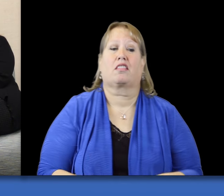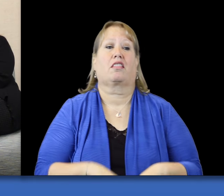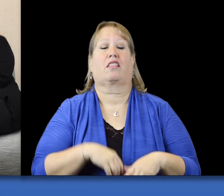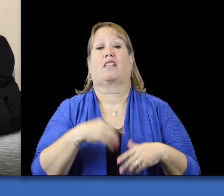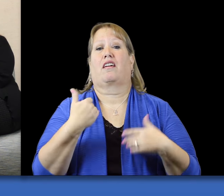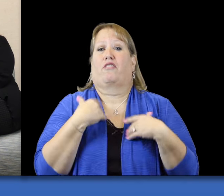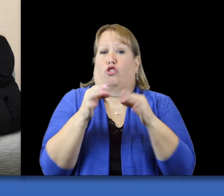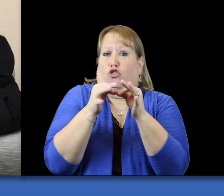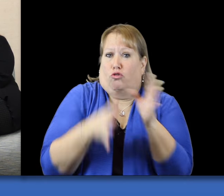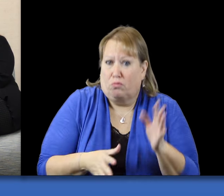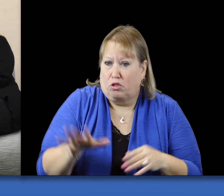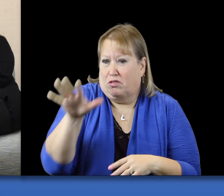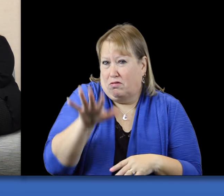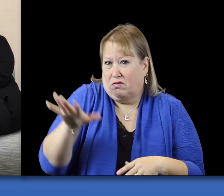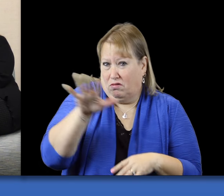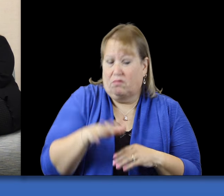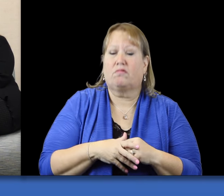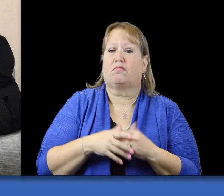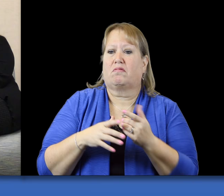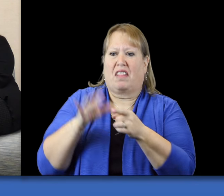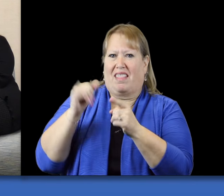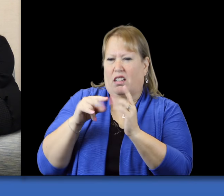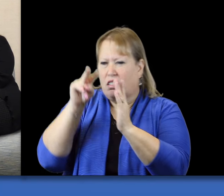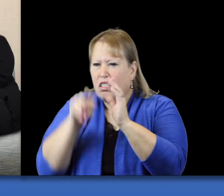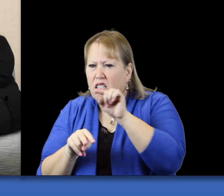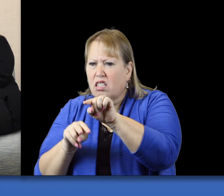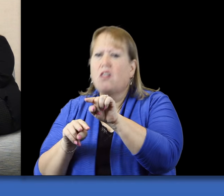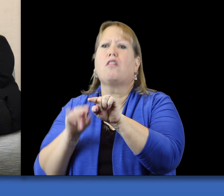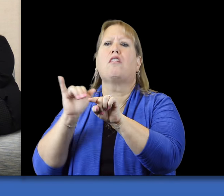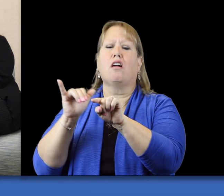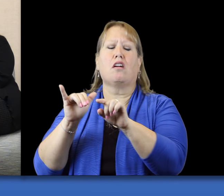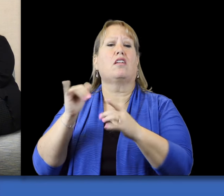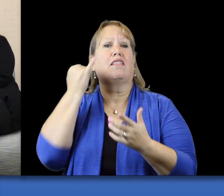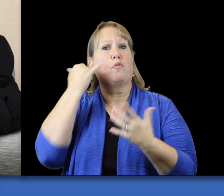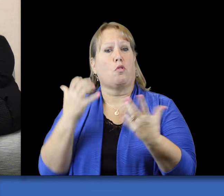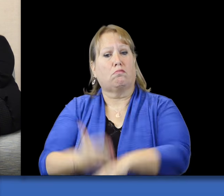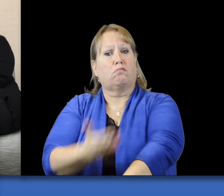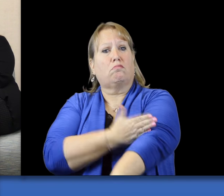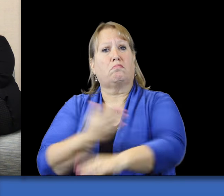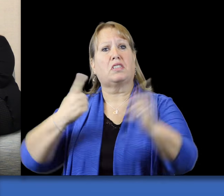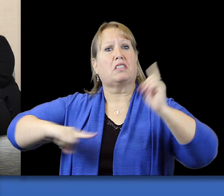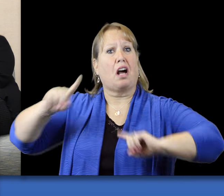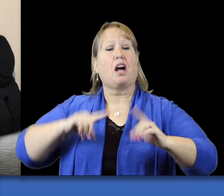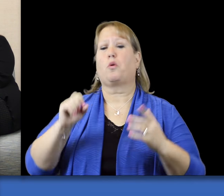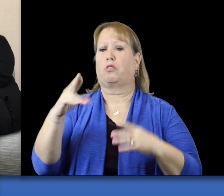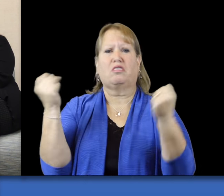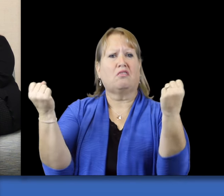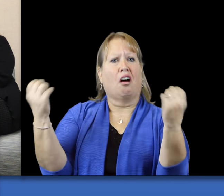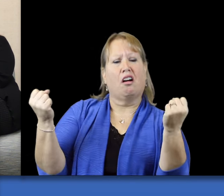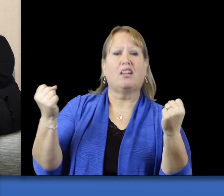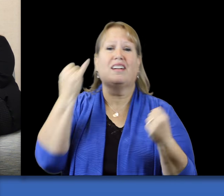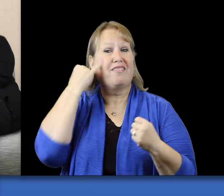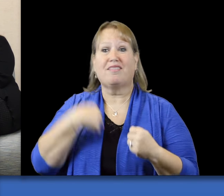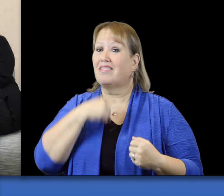Here's an interpreter area for people who want to improve their sign skills. So even if they're not interpreters, it would be applicable.